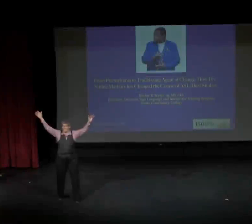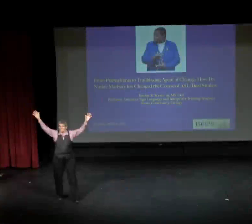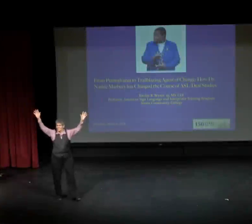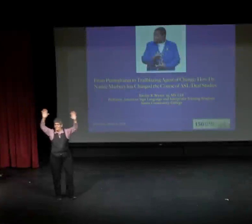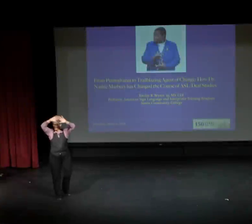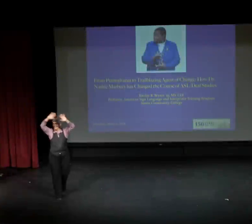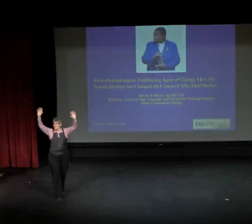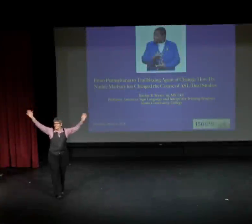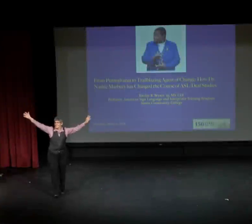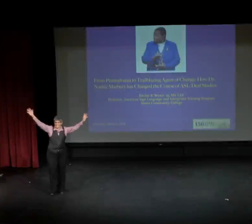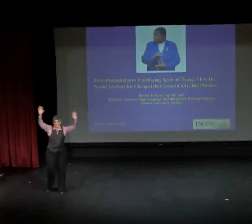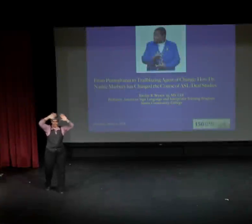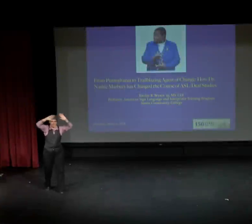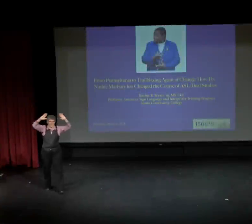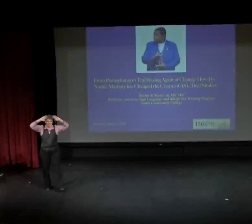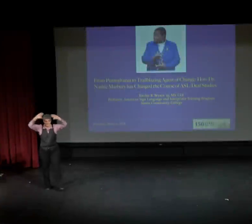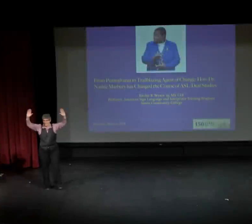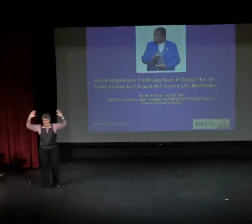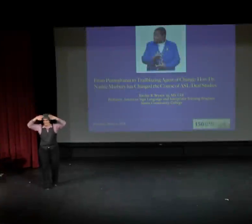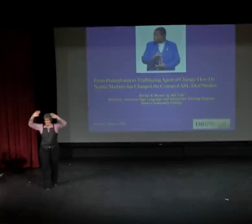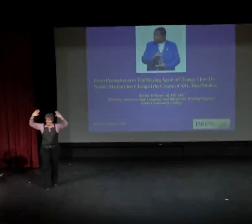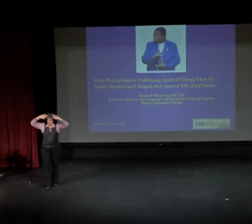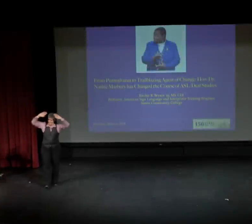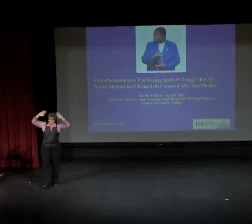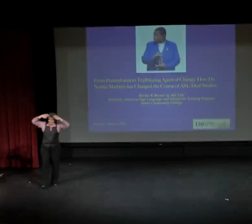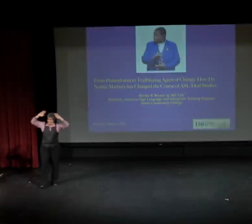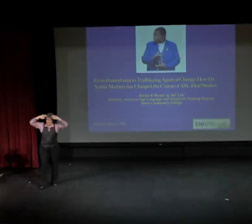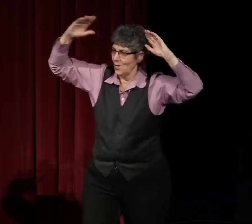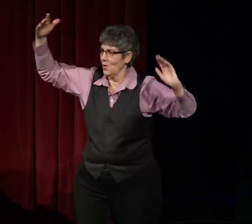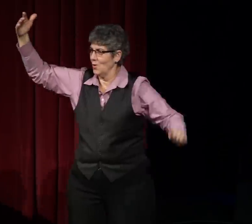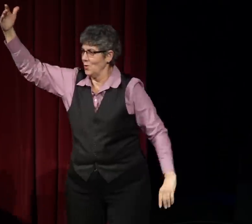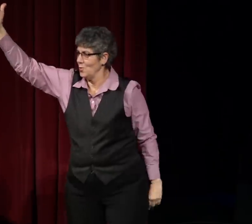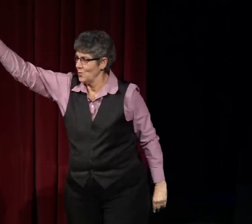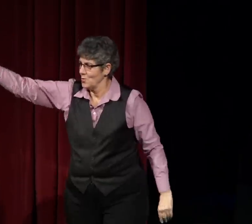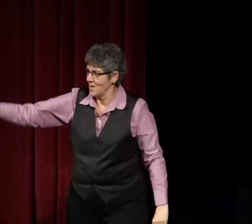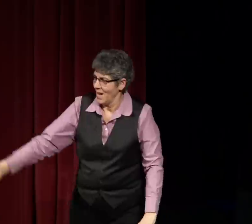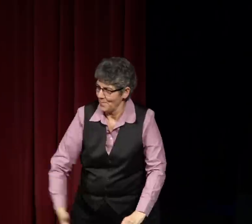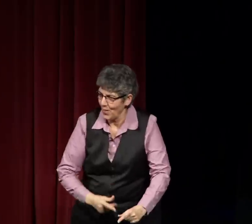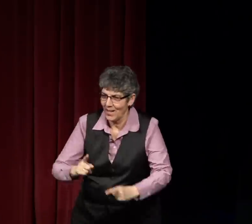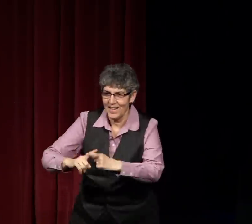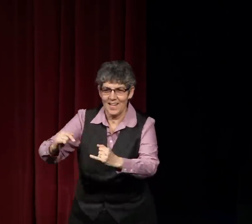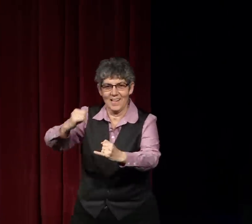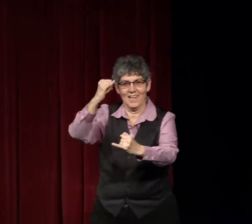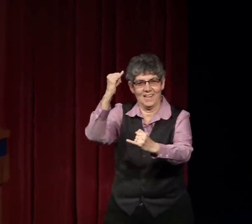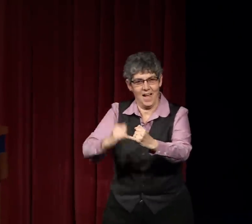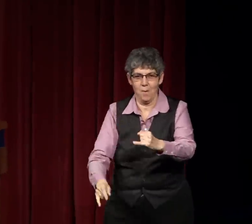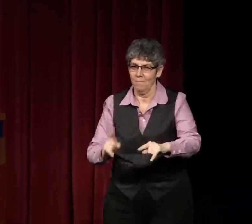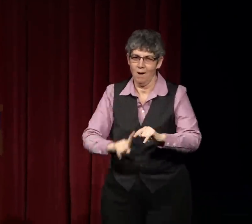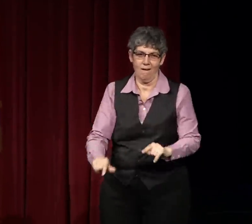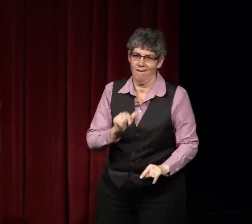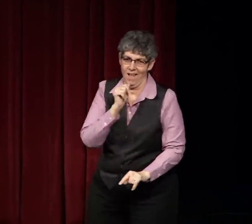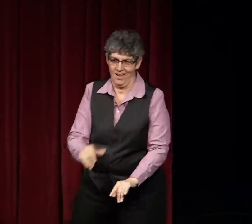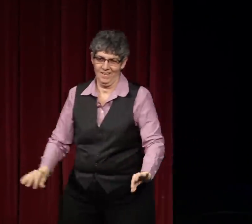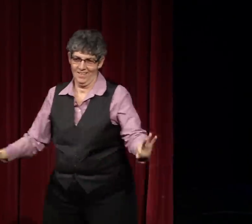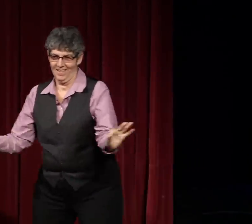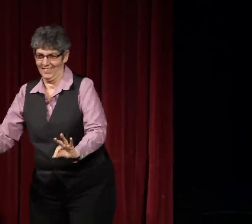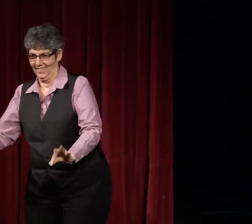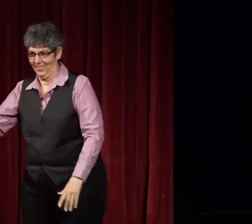Greetings everybody. Welcome to our final,